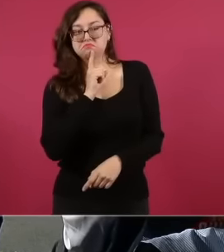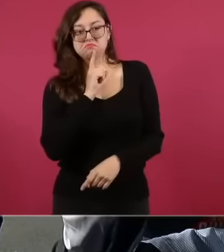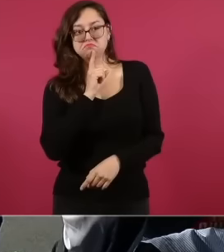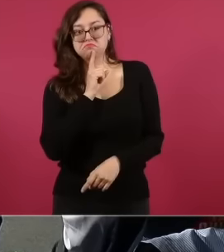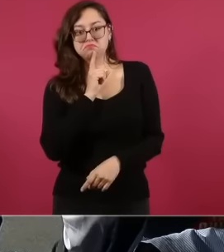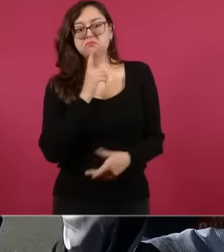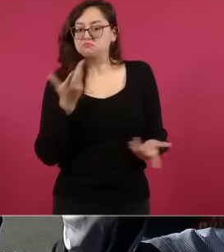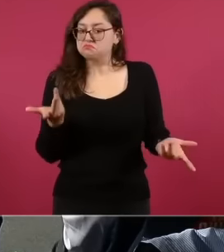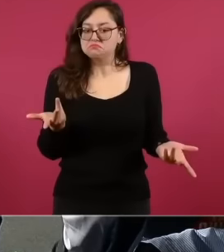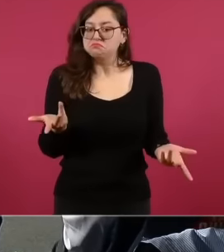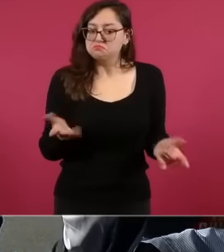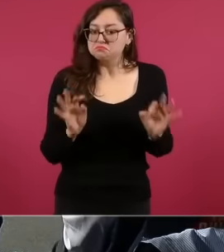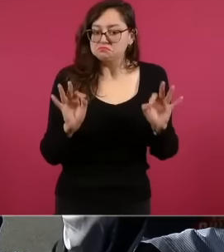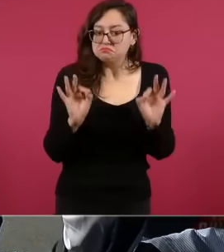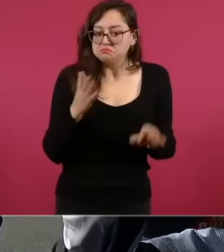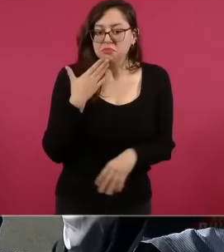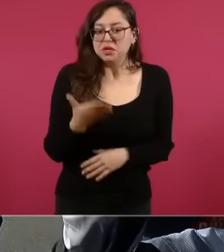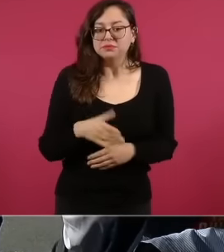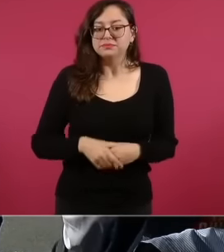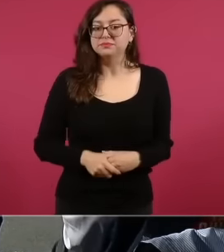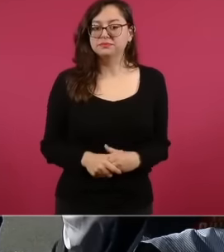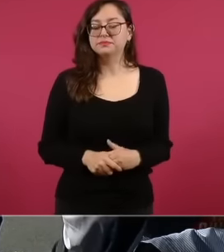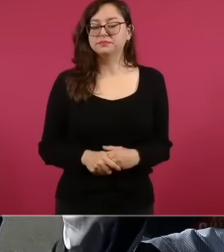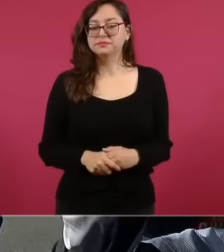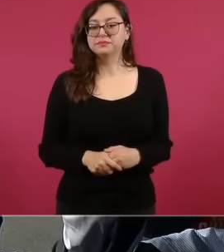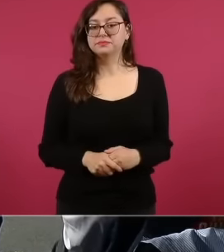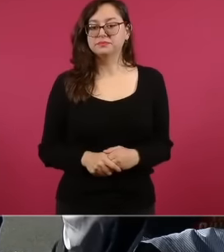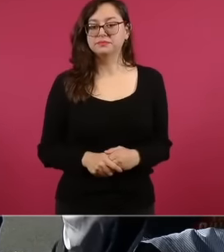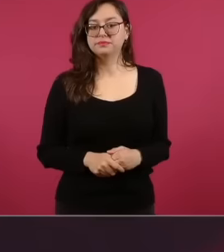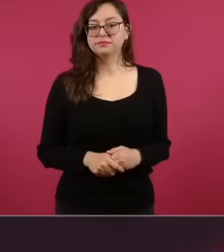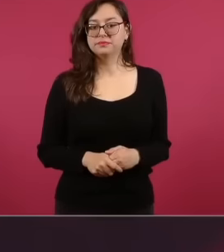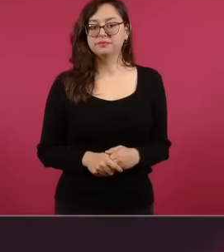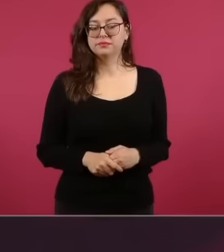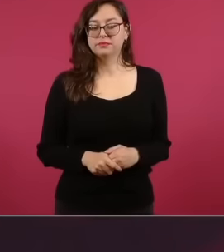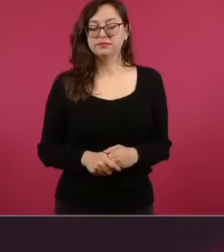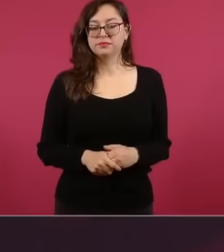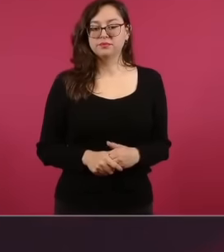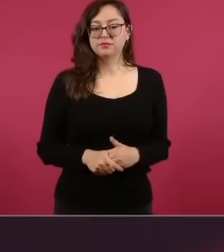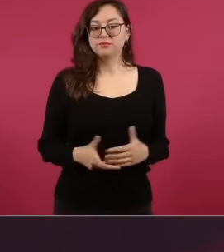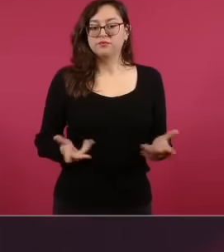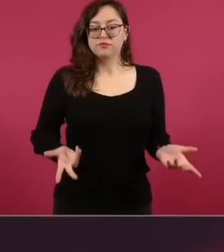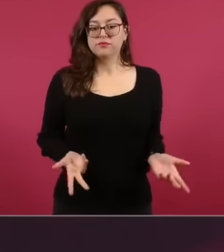good we have a policy of